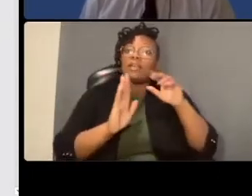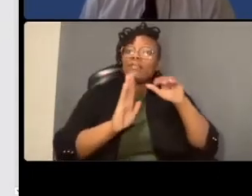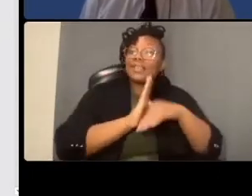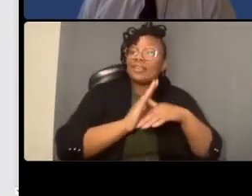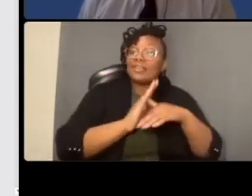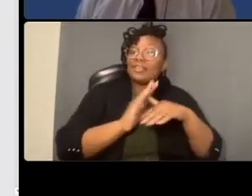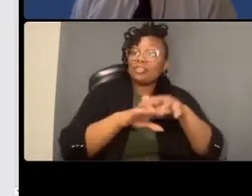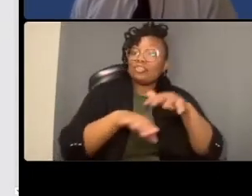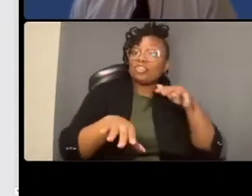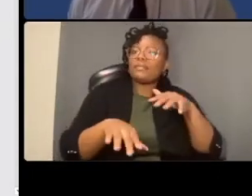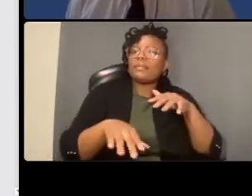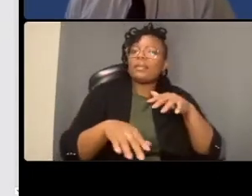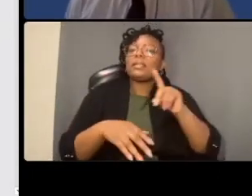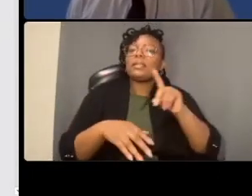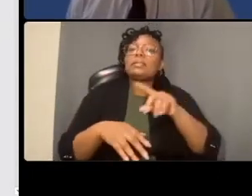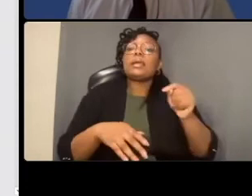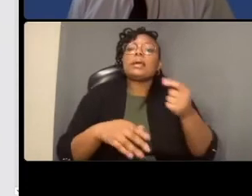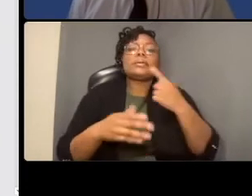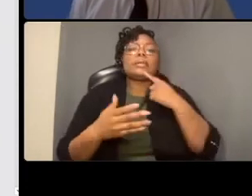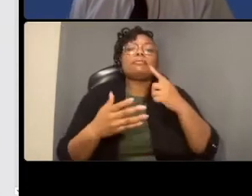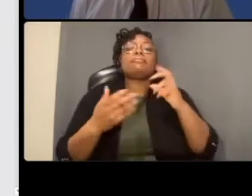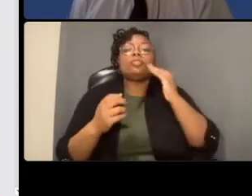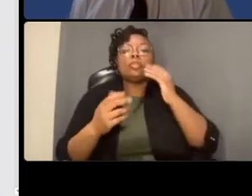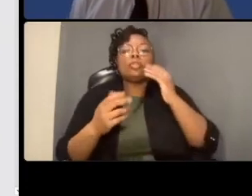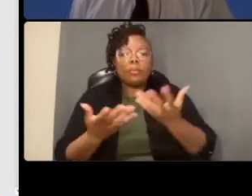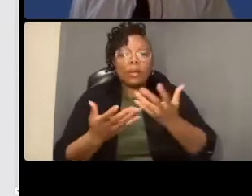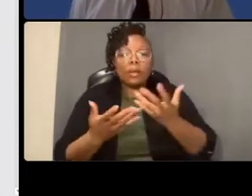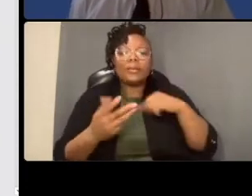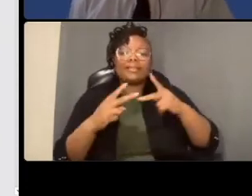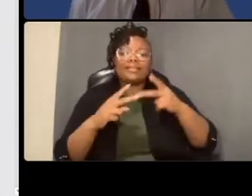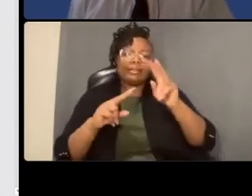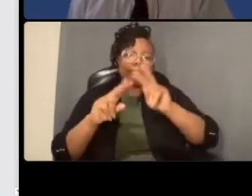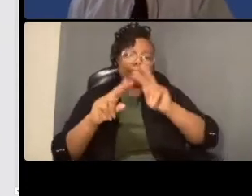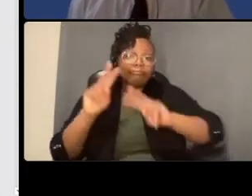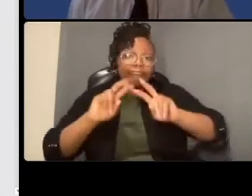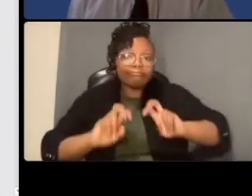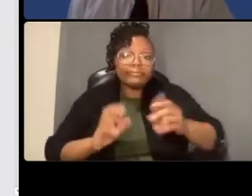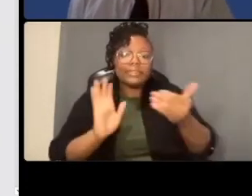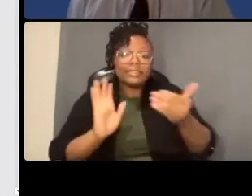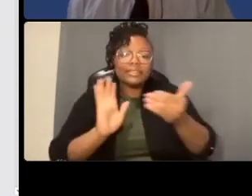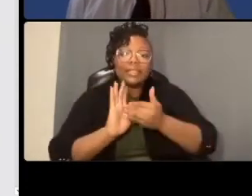i'd say keep in mind what one of the in the active transportation division what they're doing